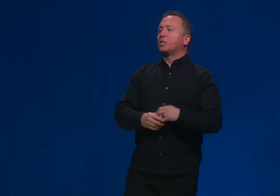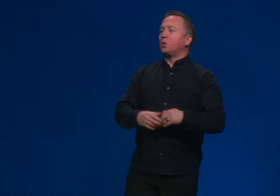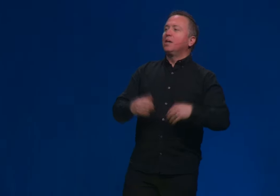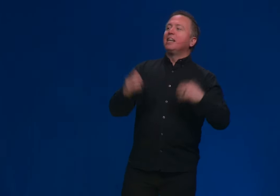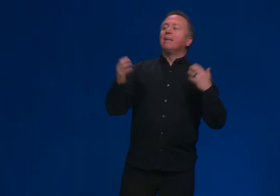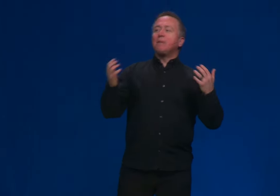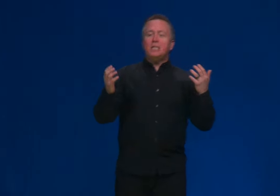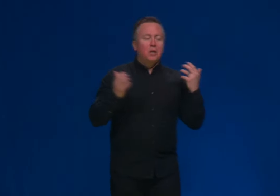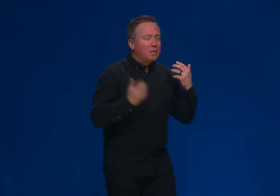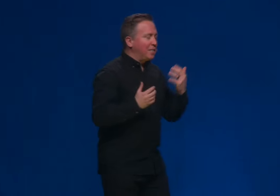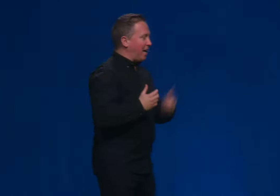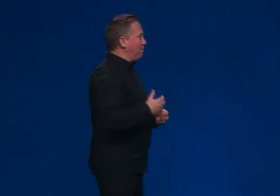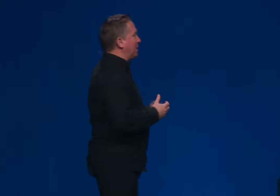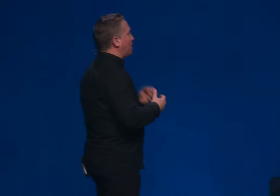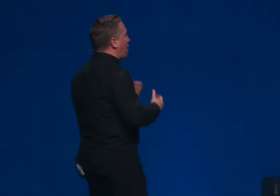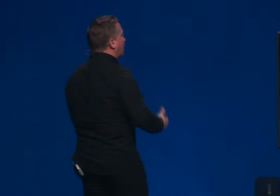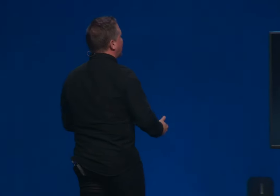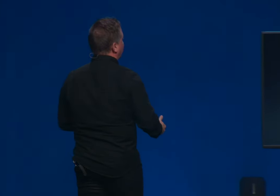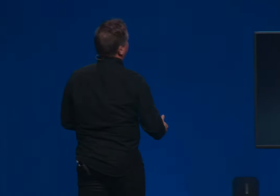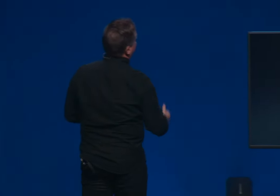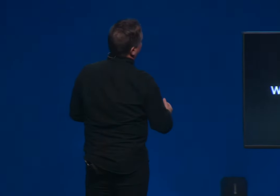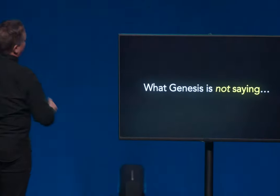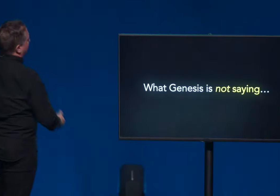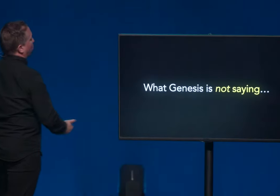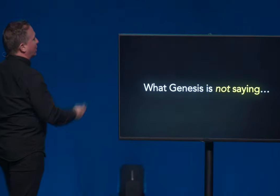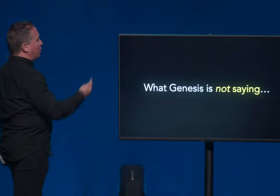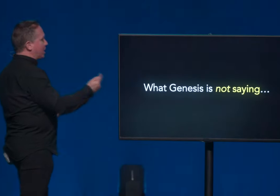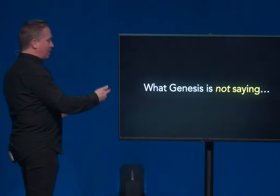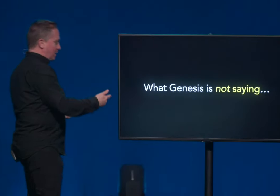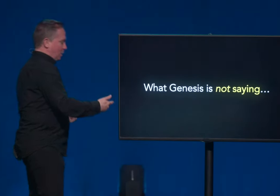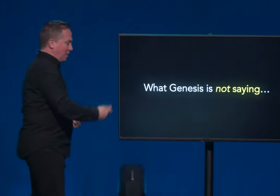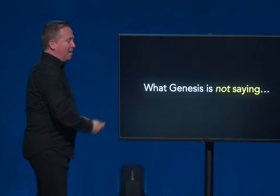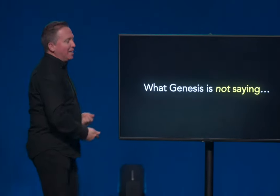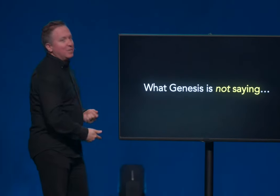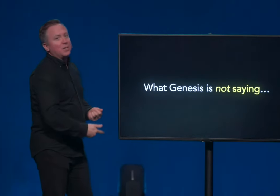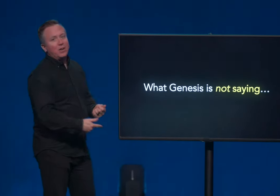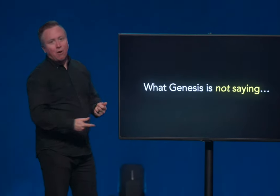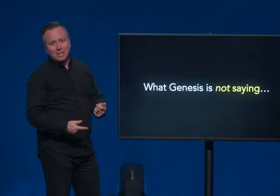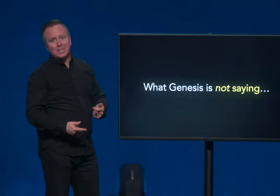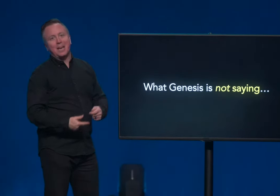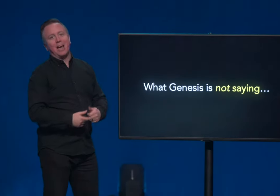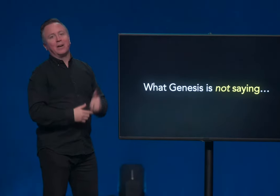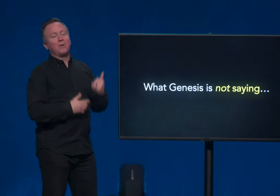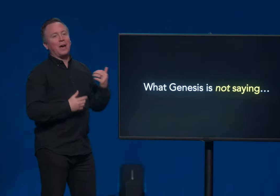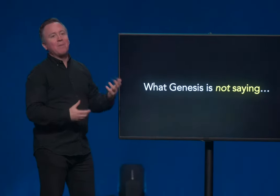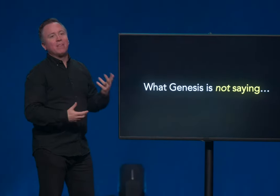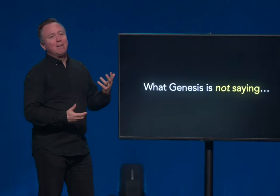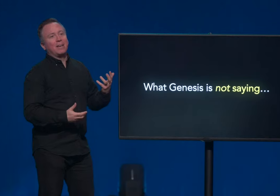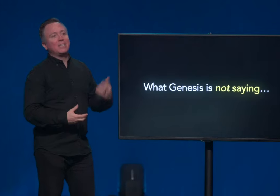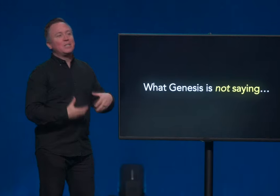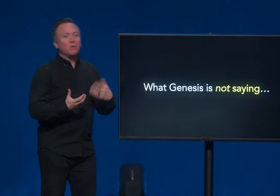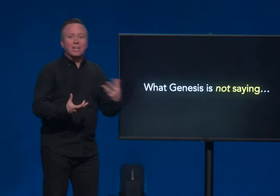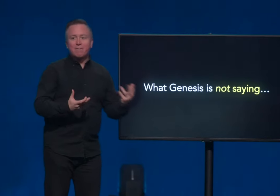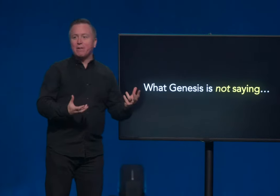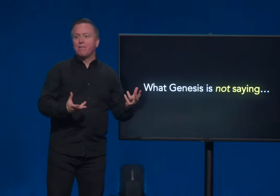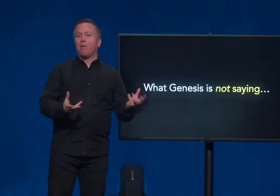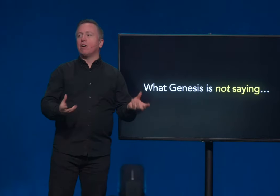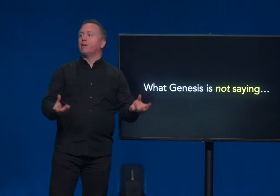And so let me start today by talking to you about what Genesis is not saying, okay? Because you don't get very far.